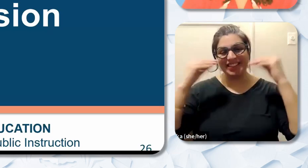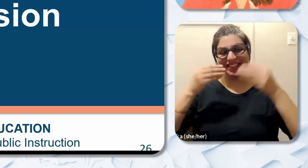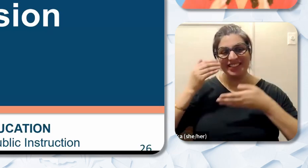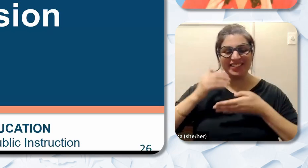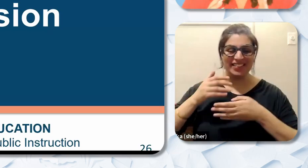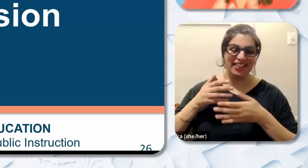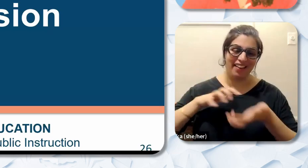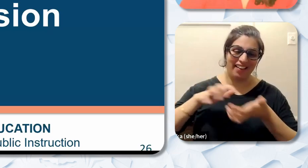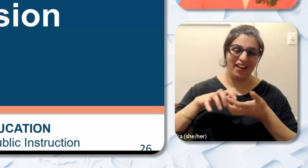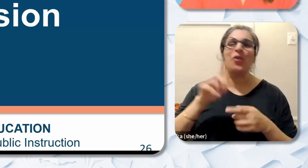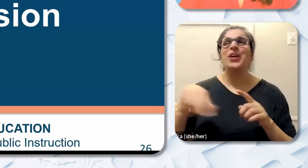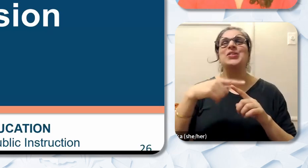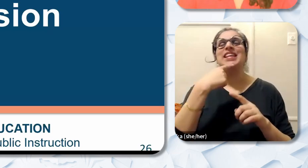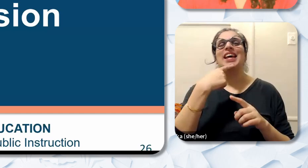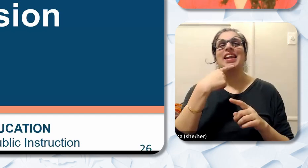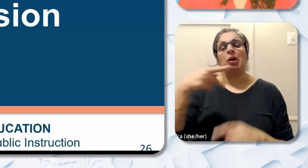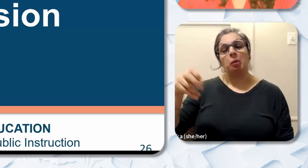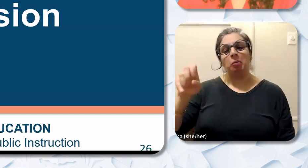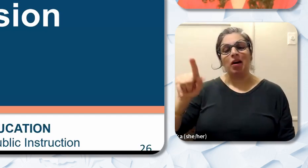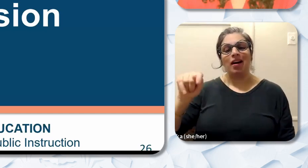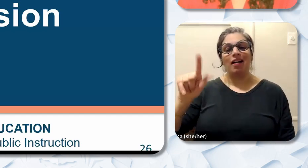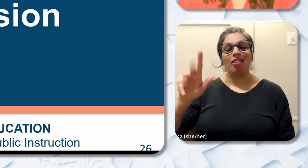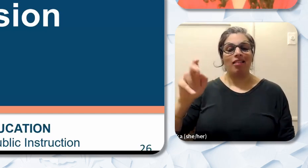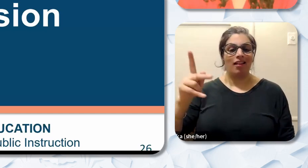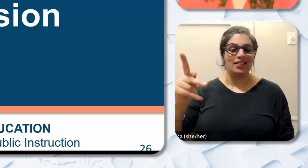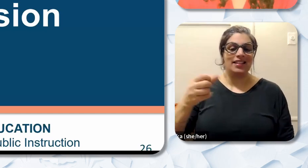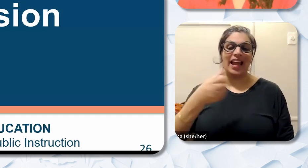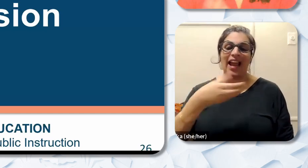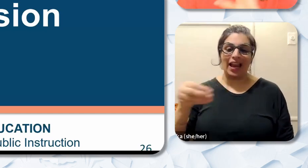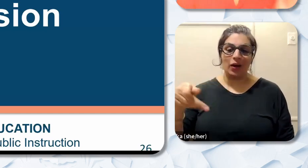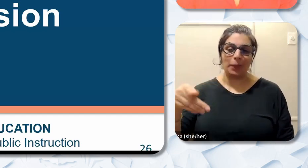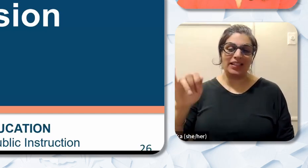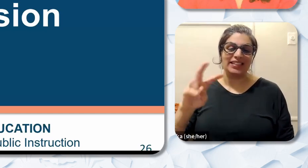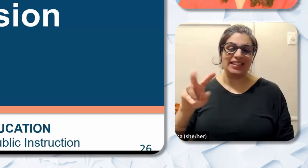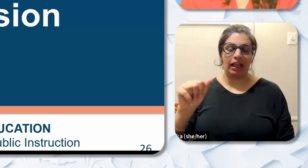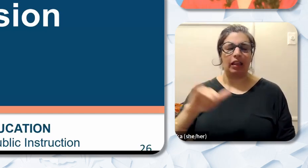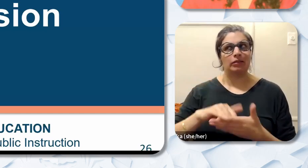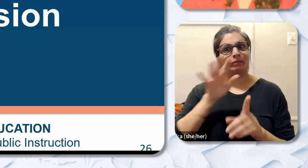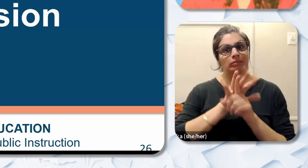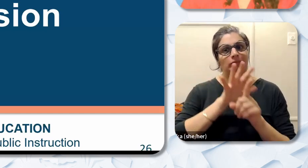potlucks and pizza. Because those are very popular right? We all know that. As a past teacher myself